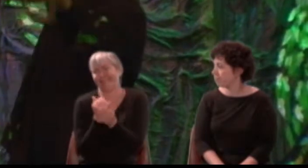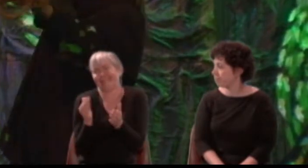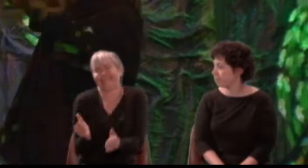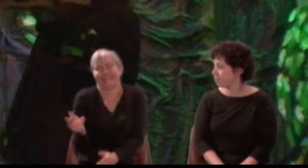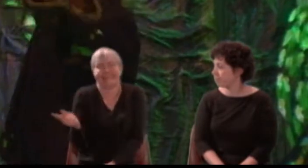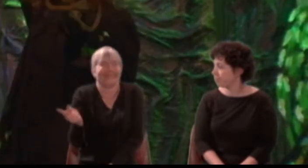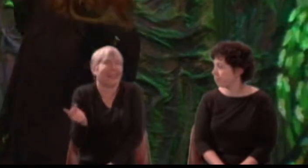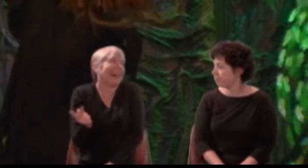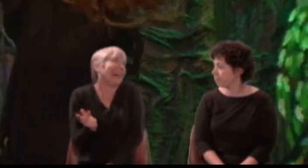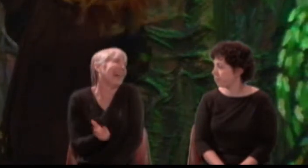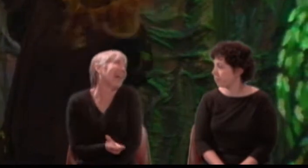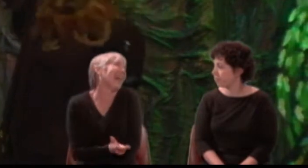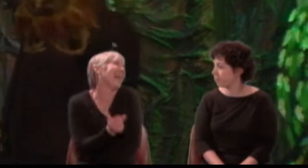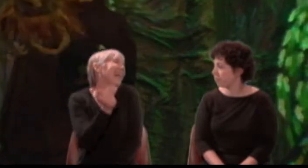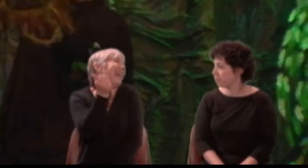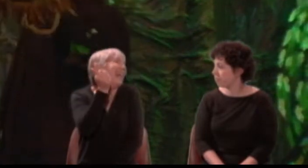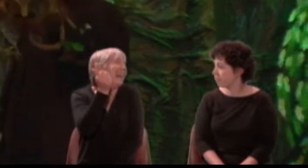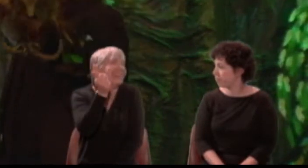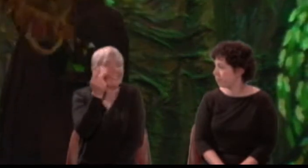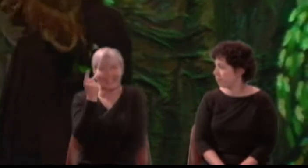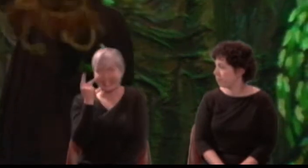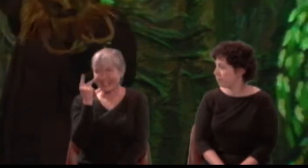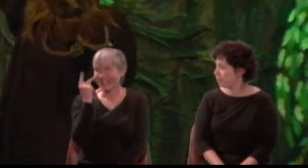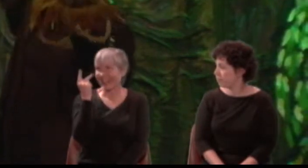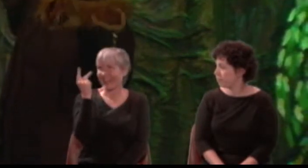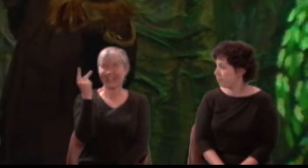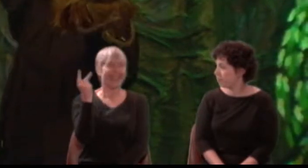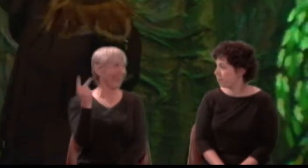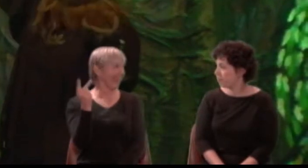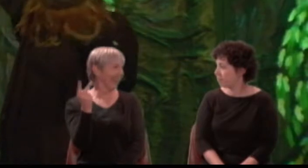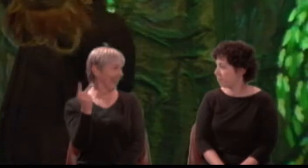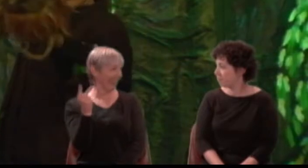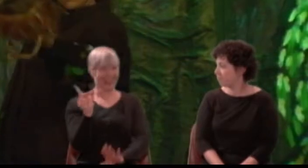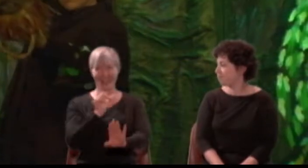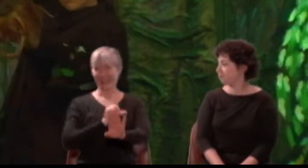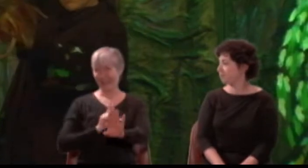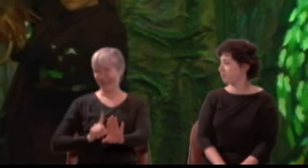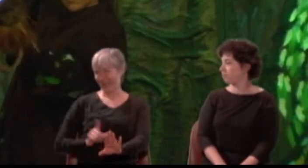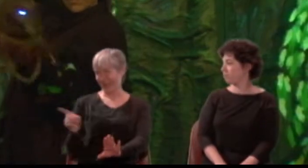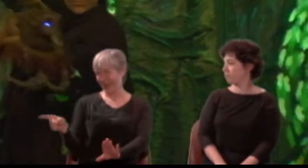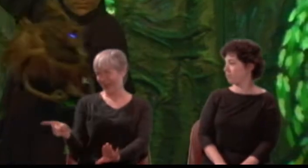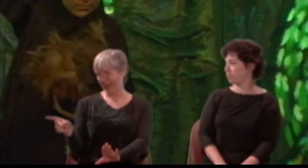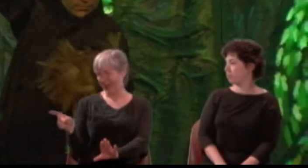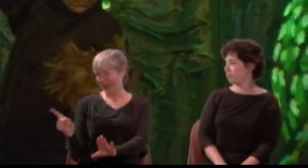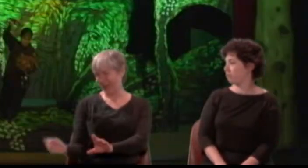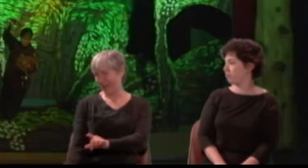Shall we their fond pageant see? Lord, what fools these mortals be!